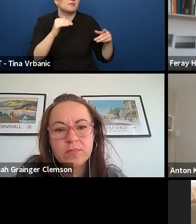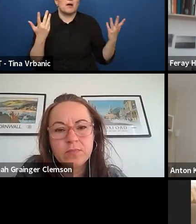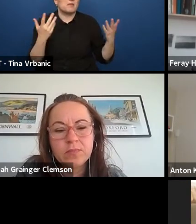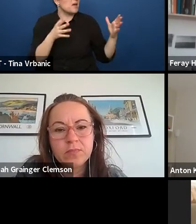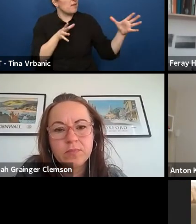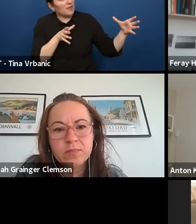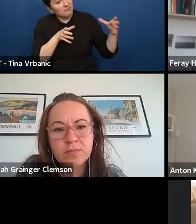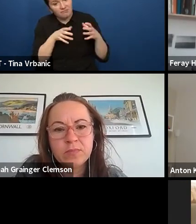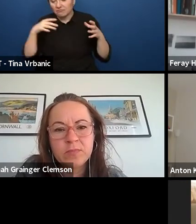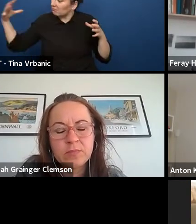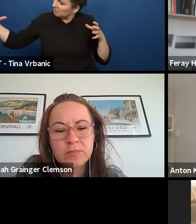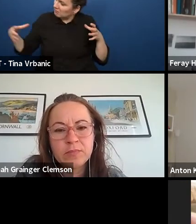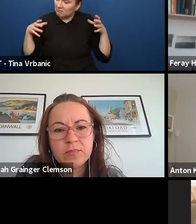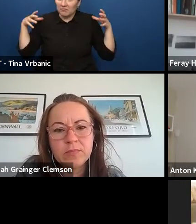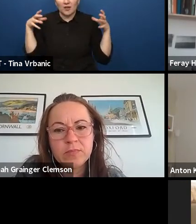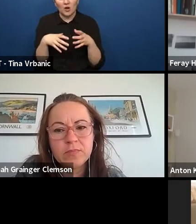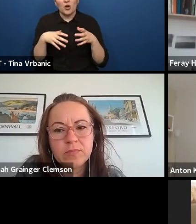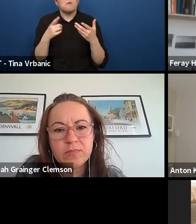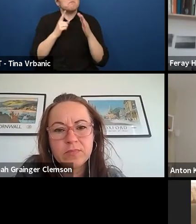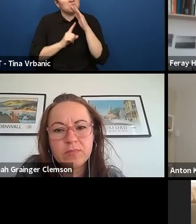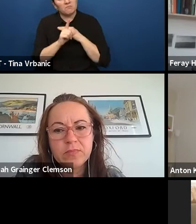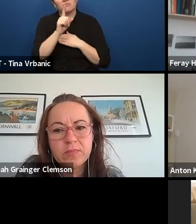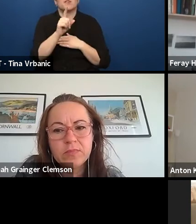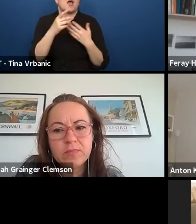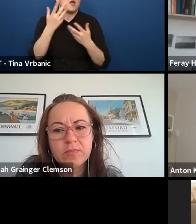a certain problem to start the dialogue.